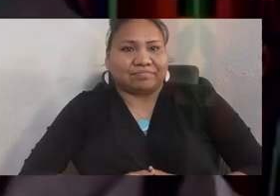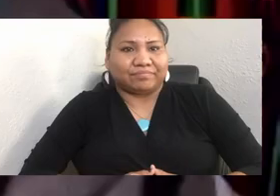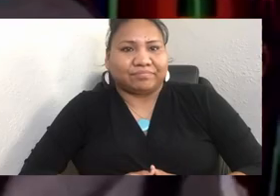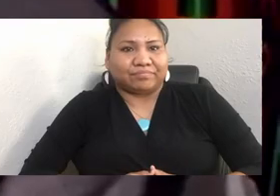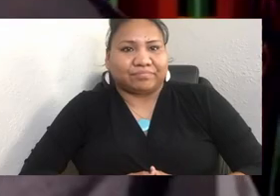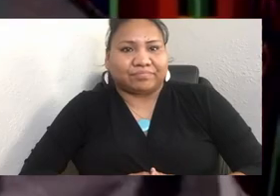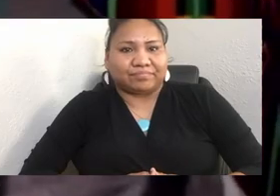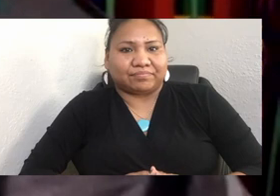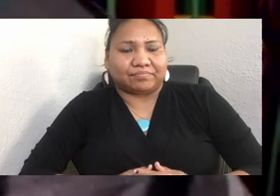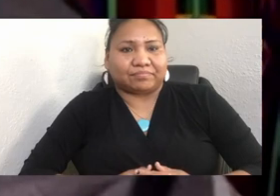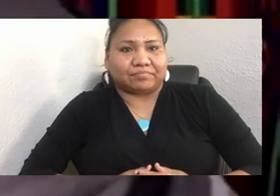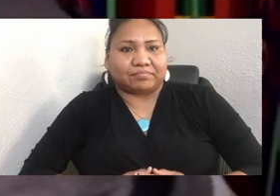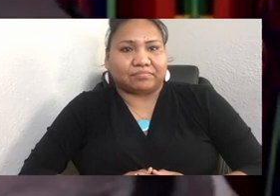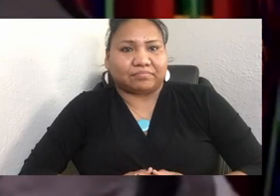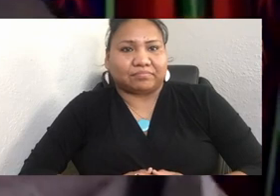[NON-ENGLISH SPEECH]